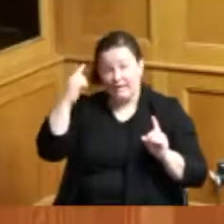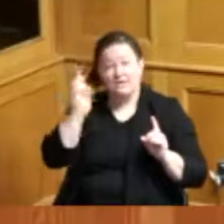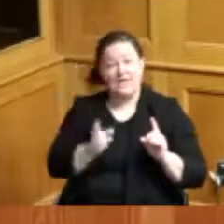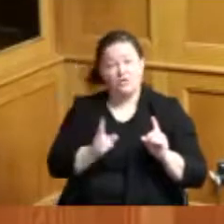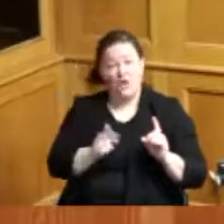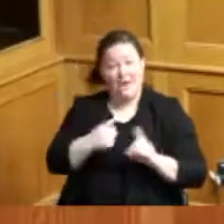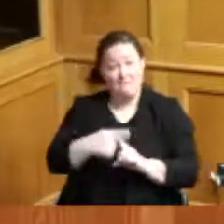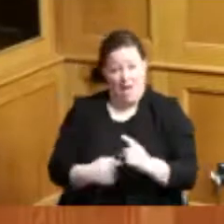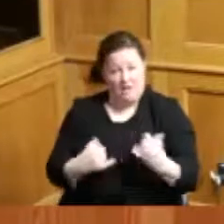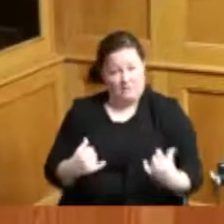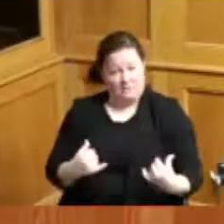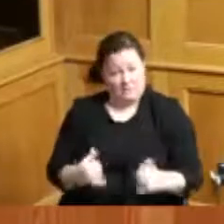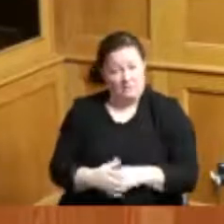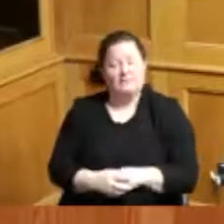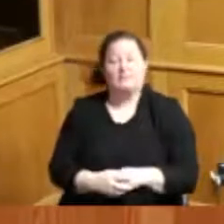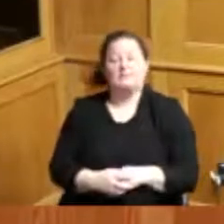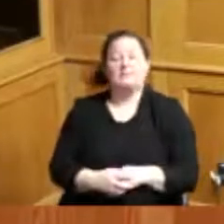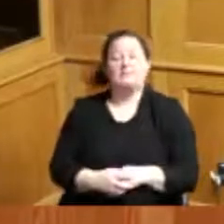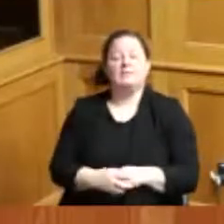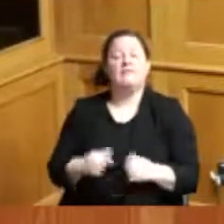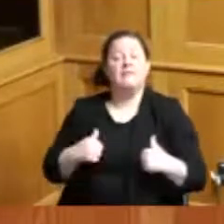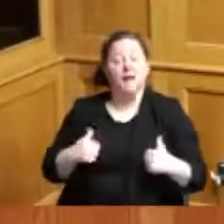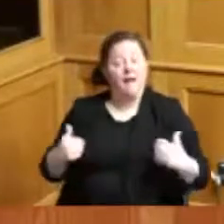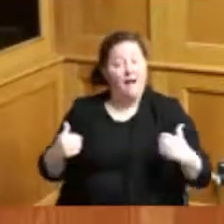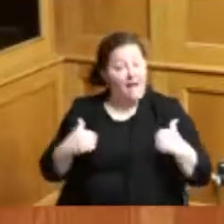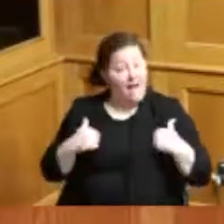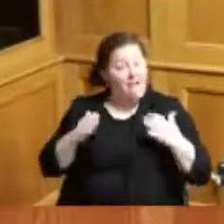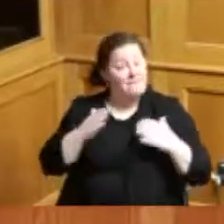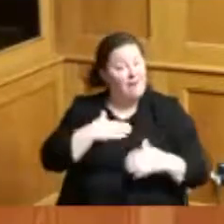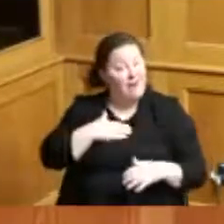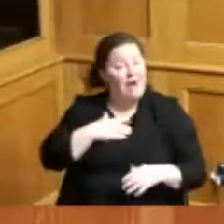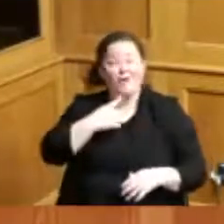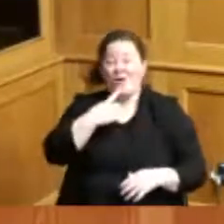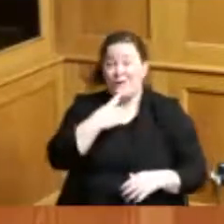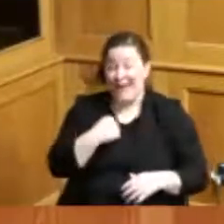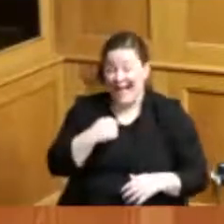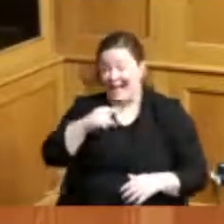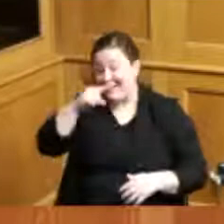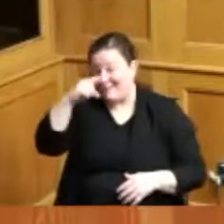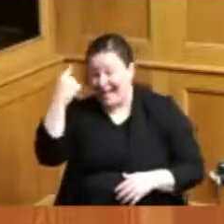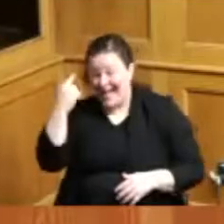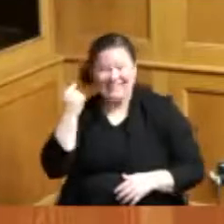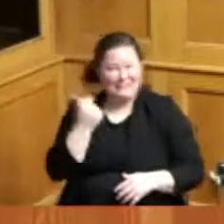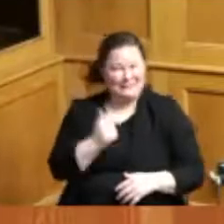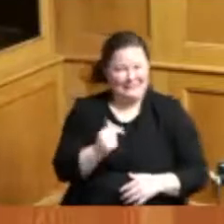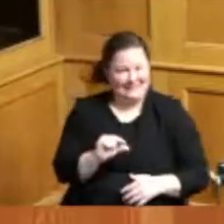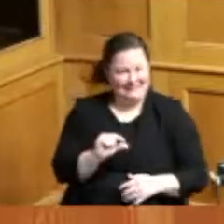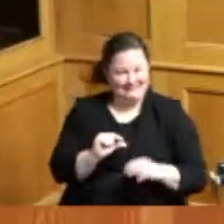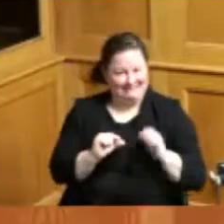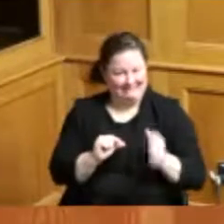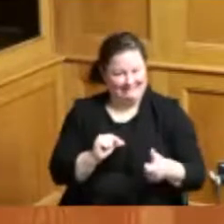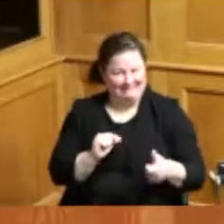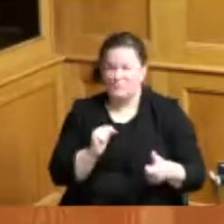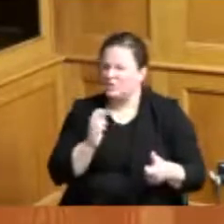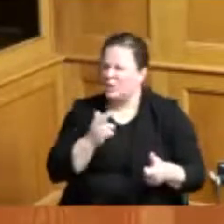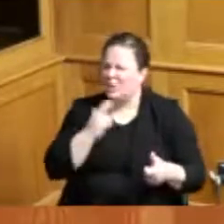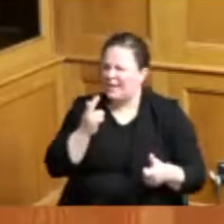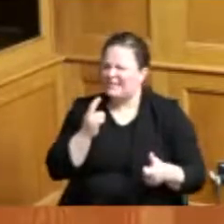and I have on red black and green and the reason for that people have often asked the